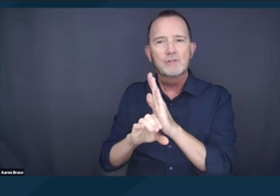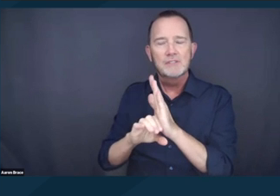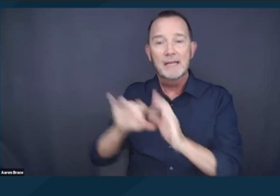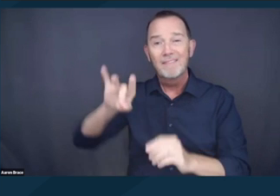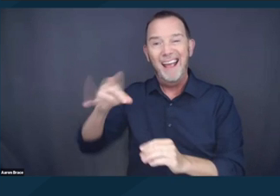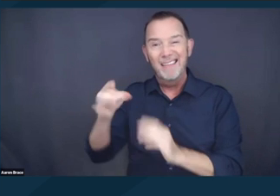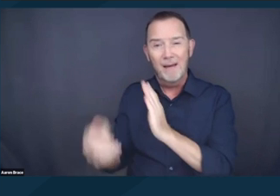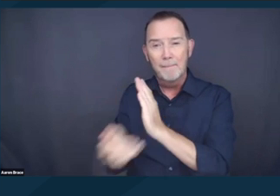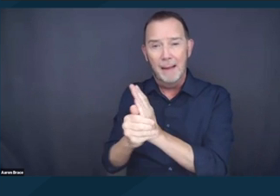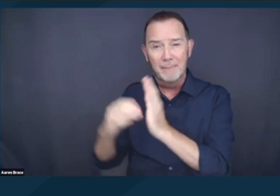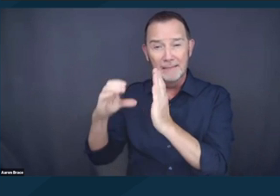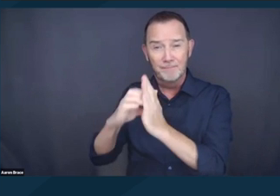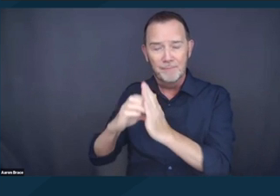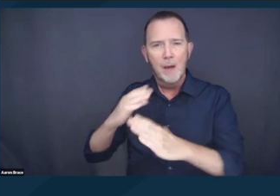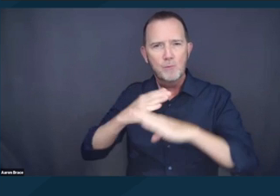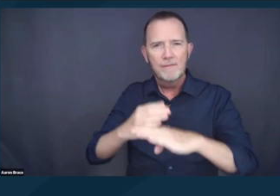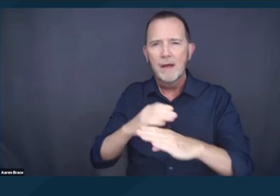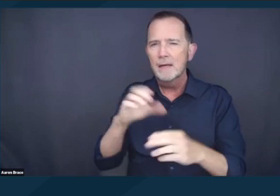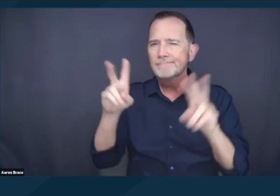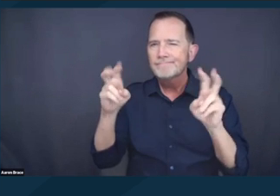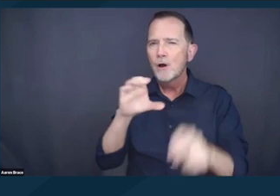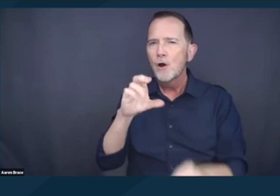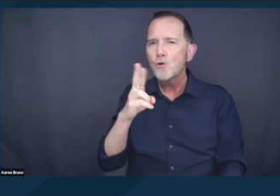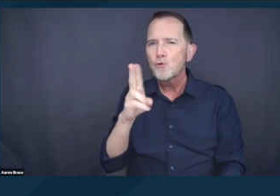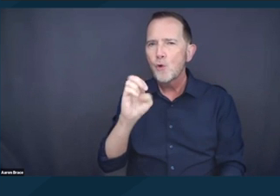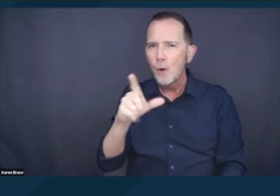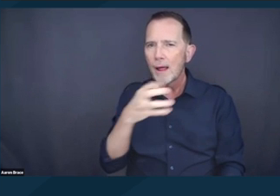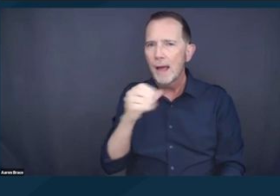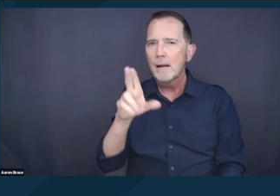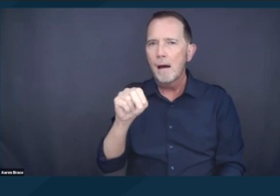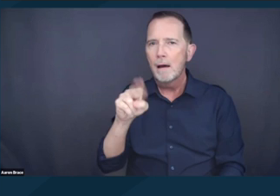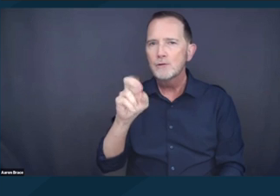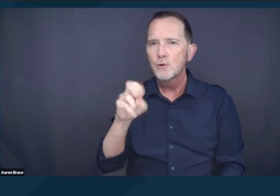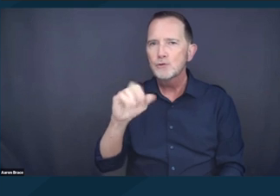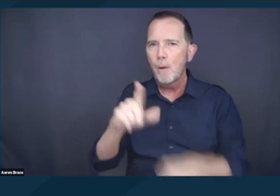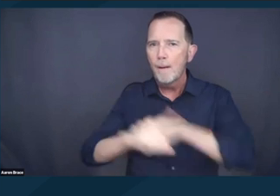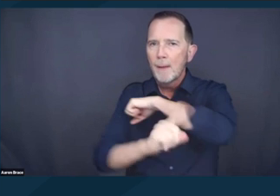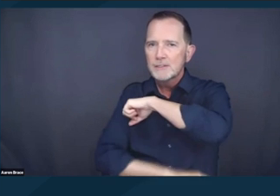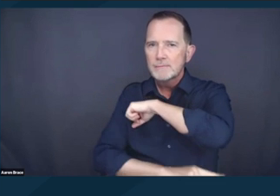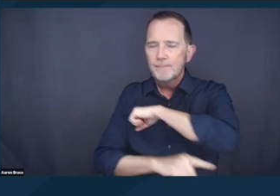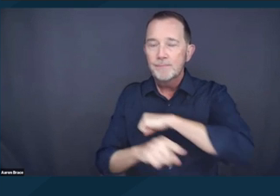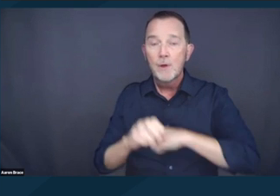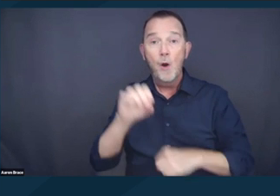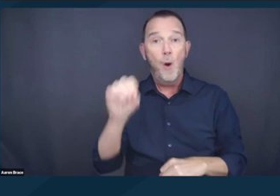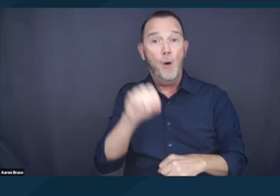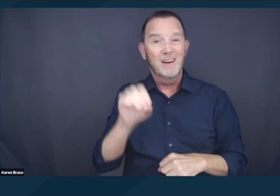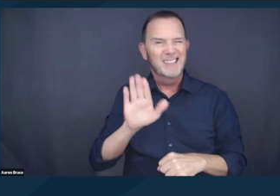on cruel and unusual punishment. The District Court in Oregon actually agreed with Ms. Johnson,